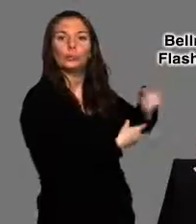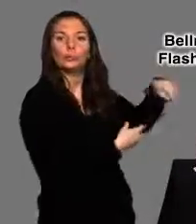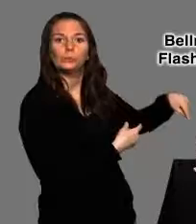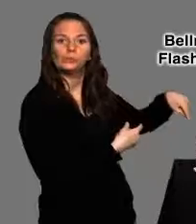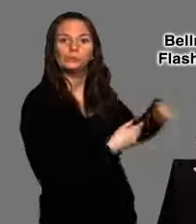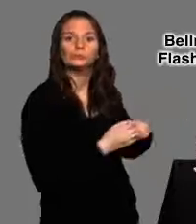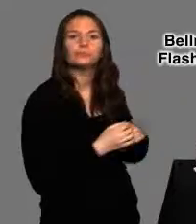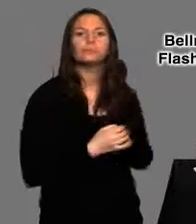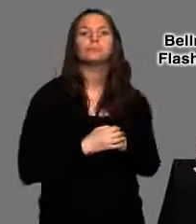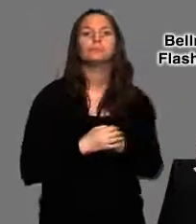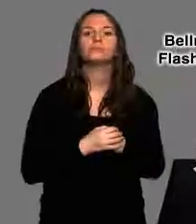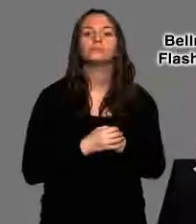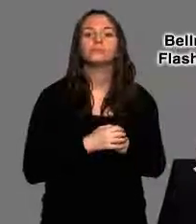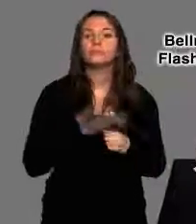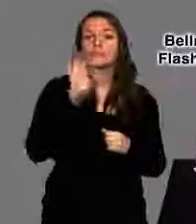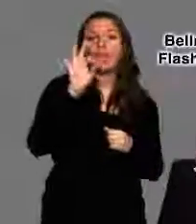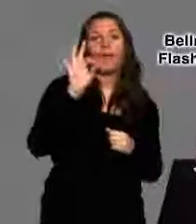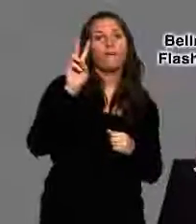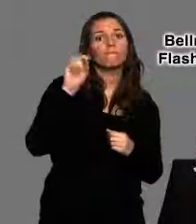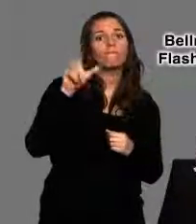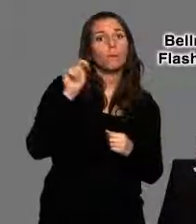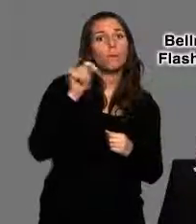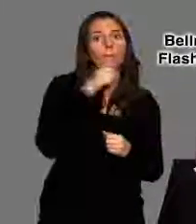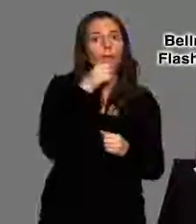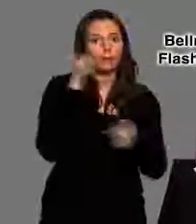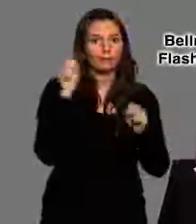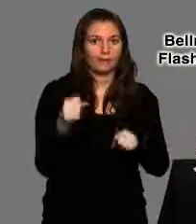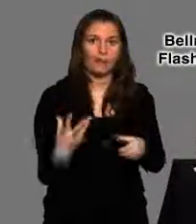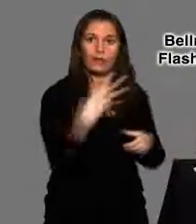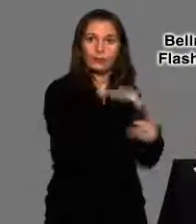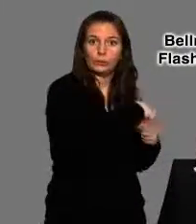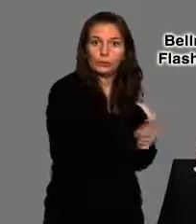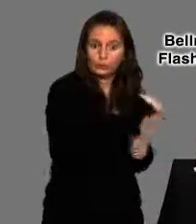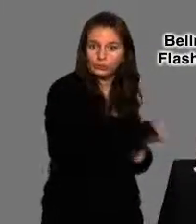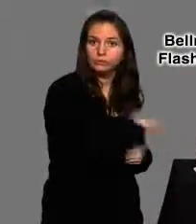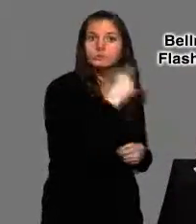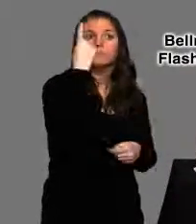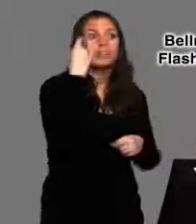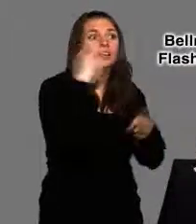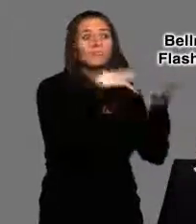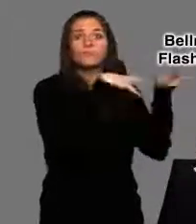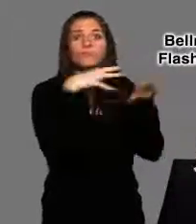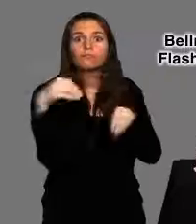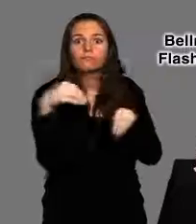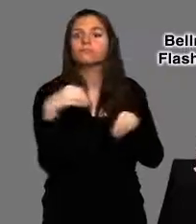a Bellman Visit Telephone Transmitter. Feel safe at all times - the 9-volt battery back-up ensures